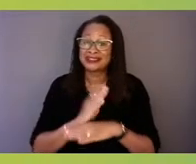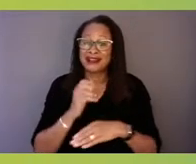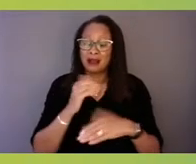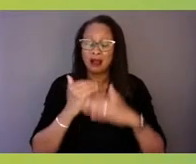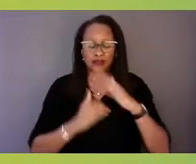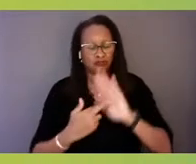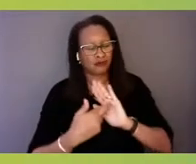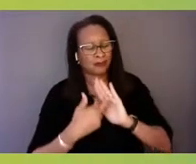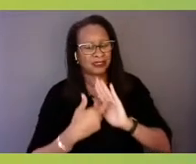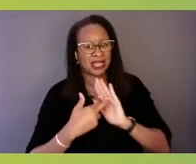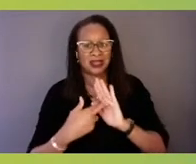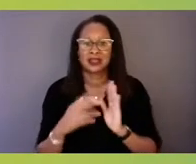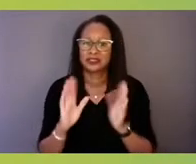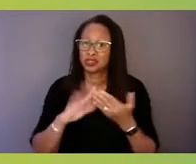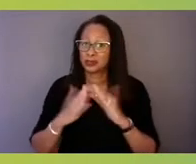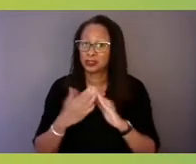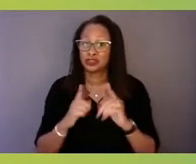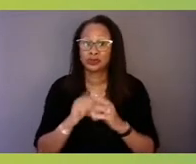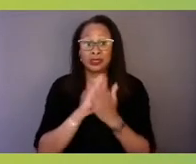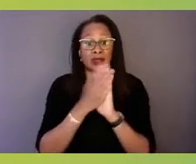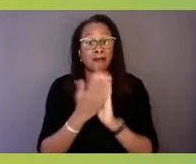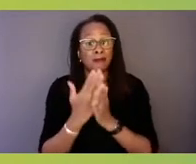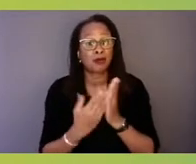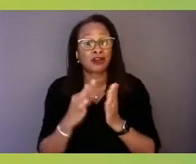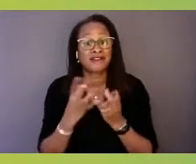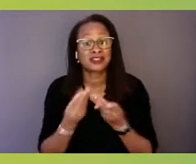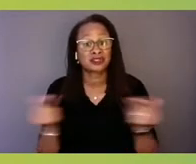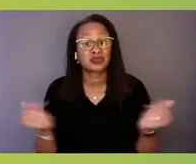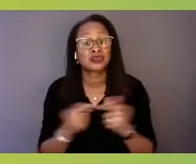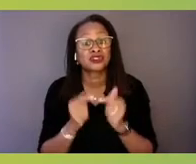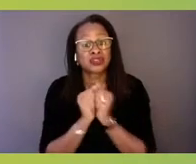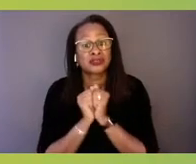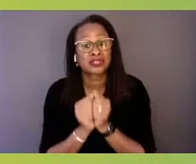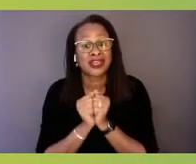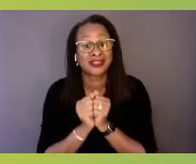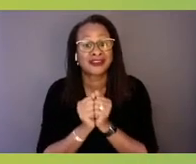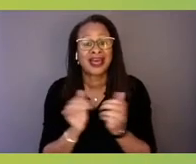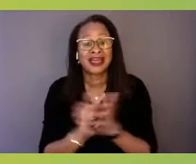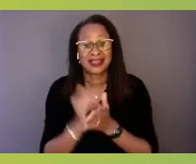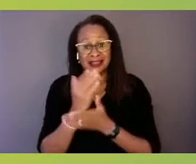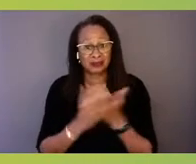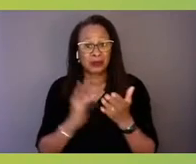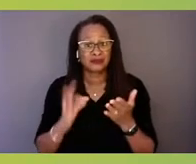to be a part of the solution together, and that's part of the Surgeon General's advisory,